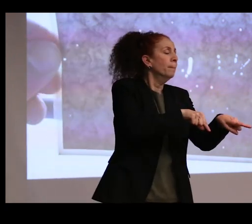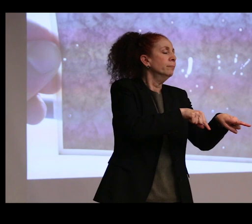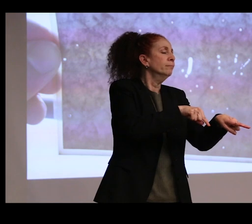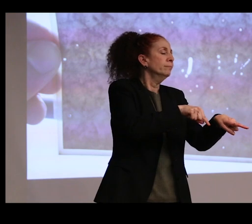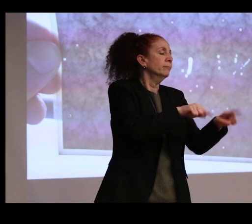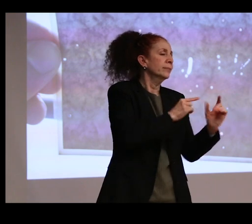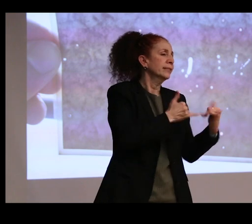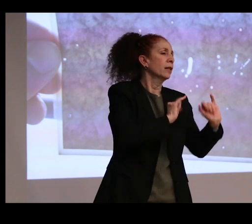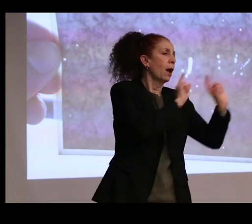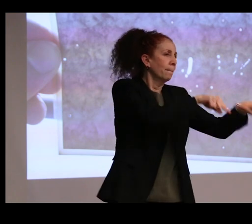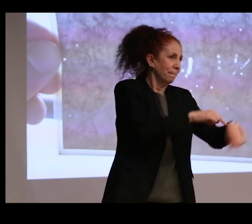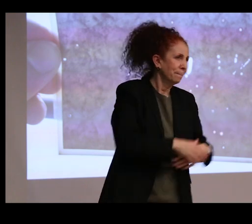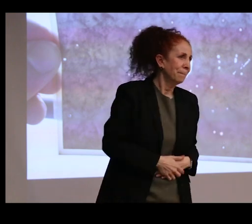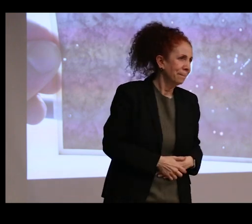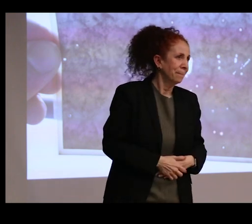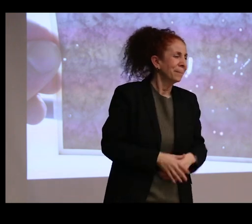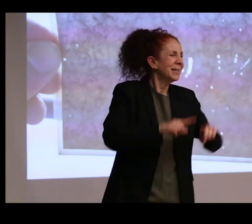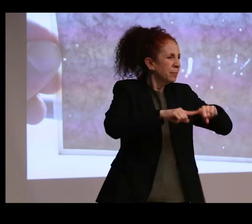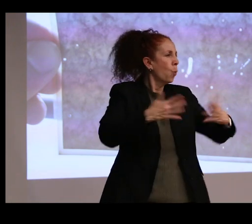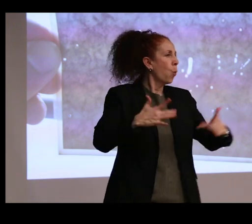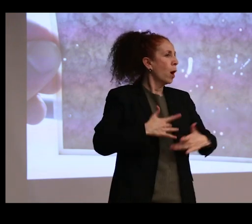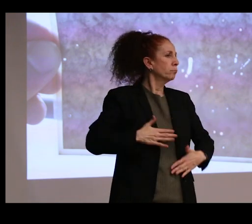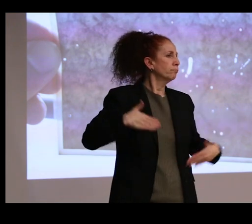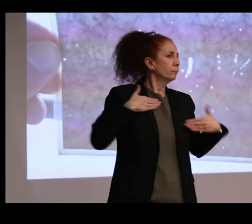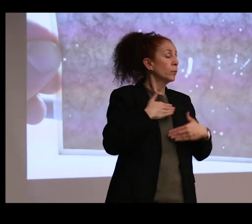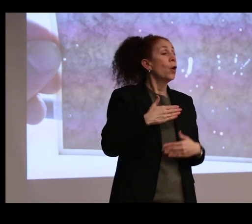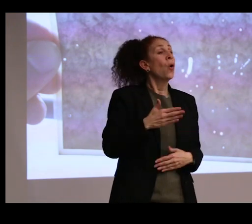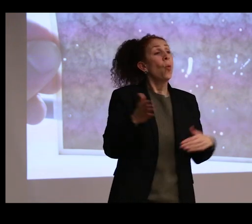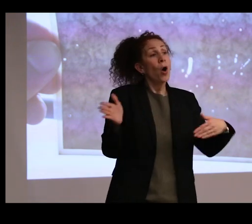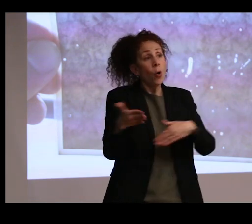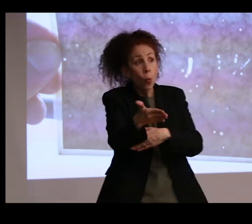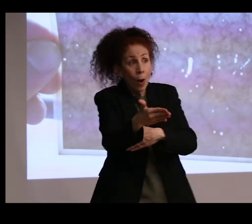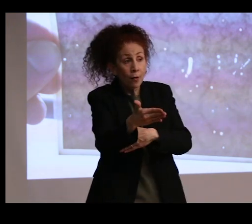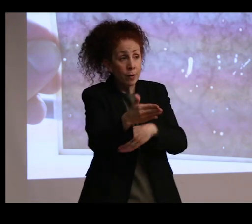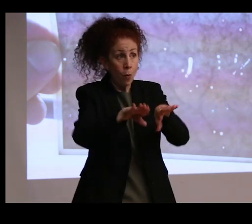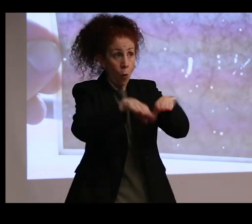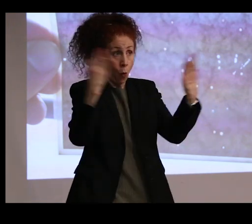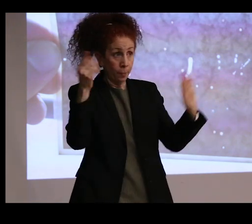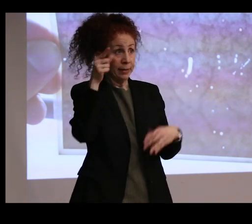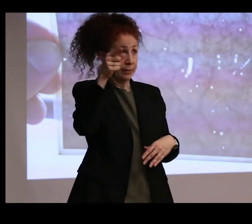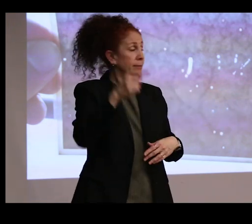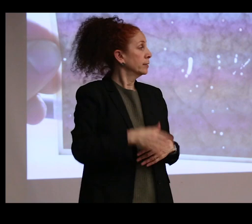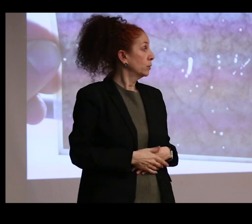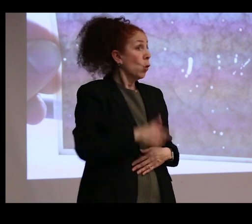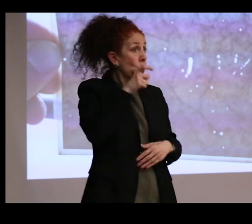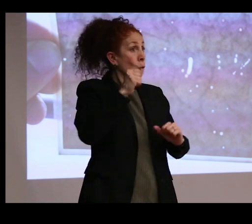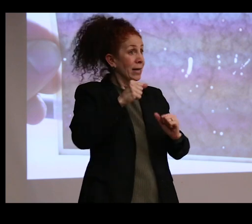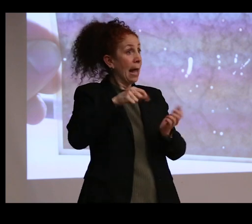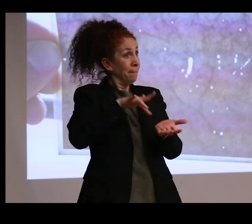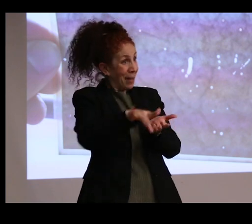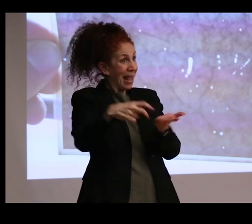who can only come in for free. When the aquarium opens, again, people who can afford the aquarium go there.